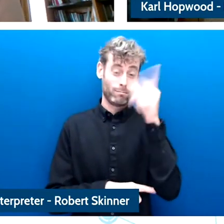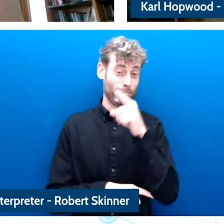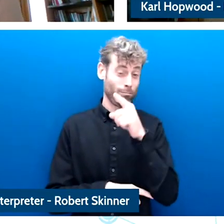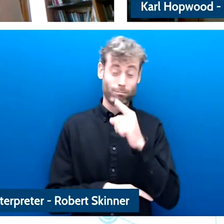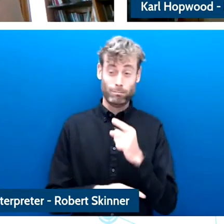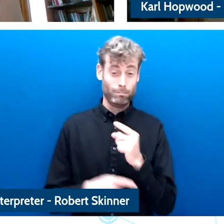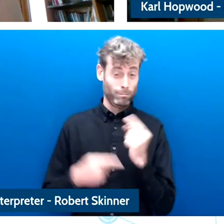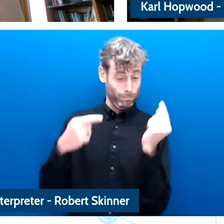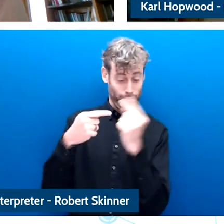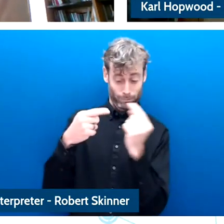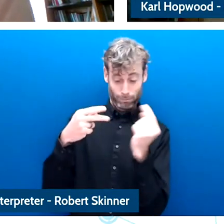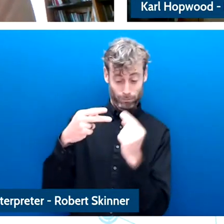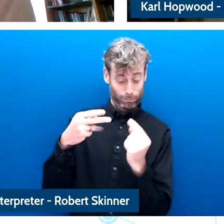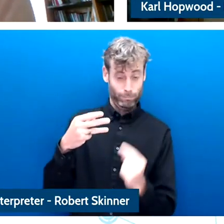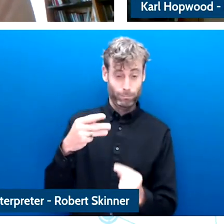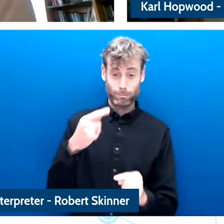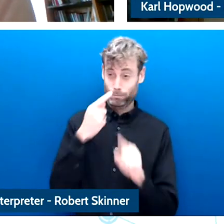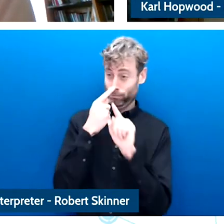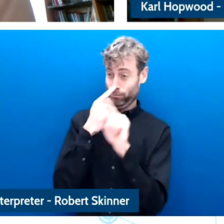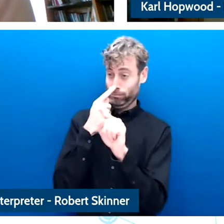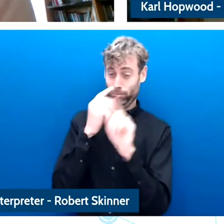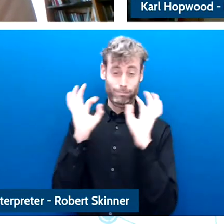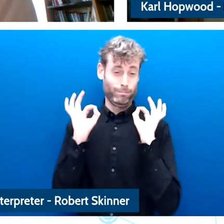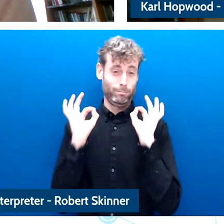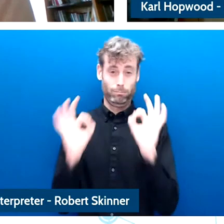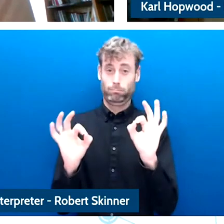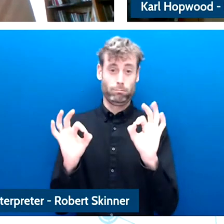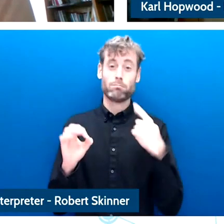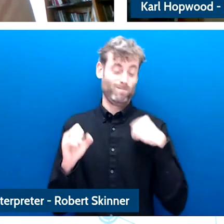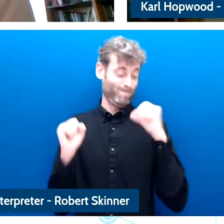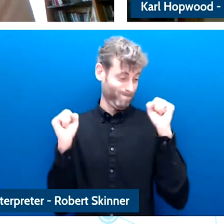colleagues I hope you free with my that it's been a stimulating opening session